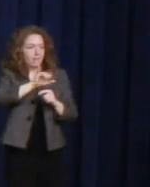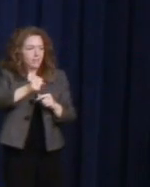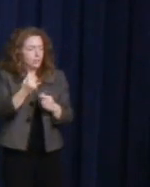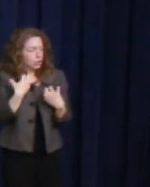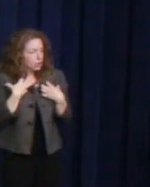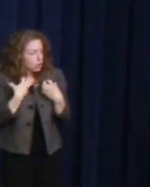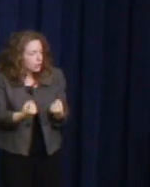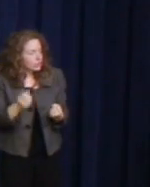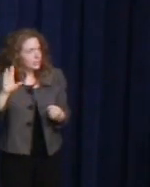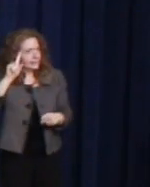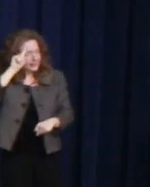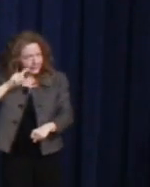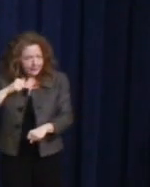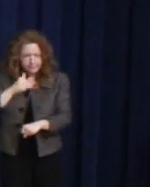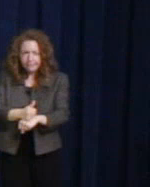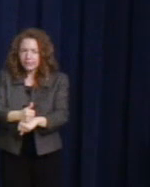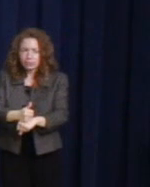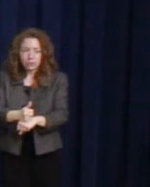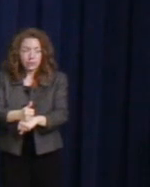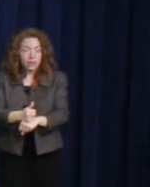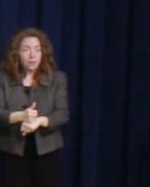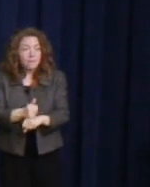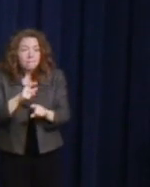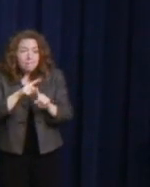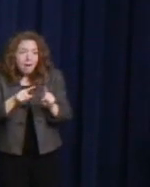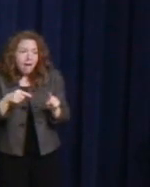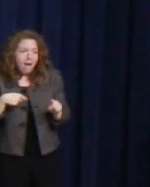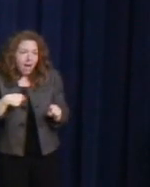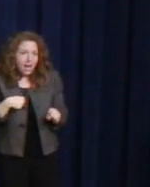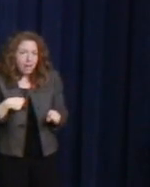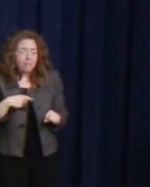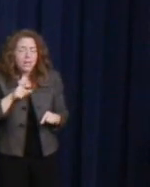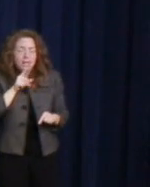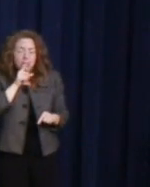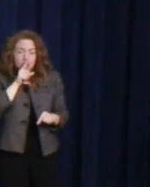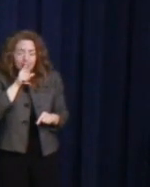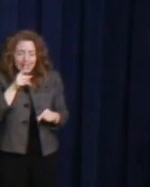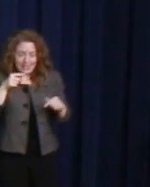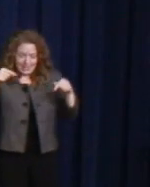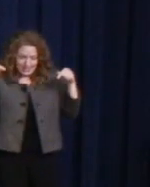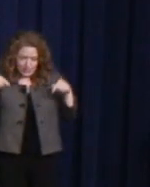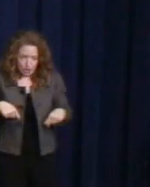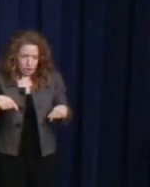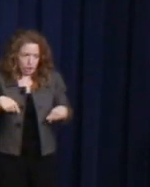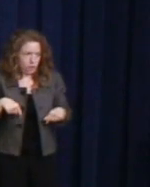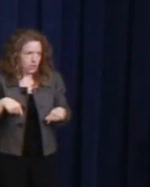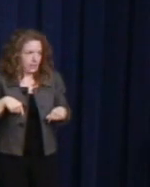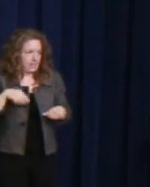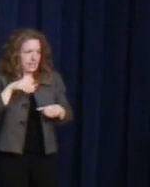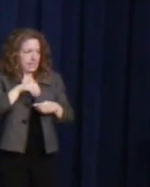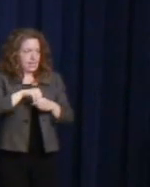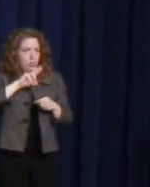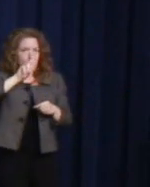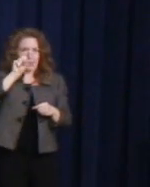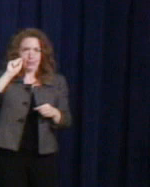I am literally here because of the progress that he helped make.